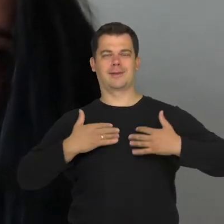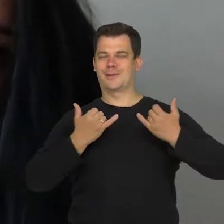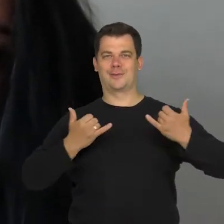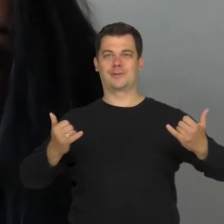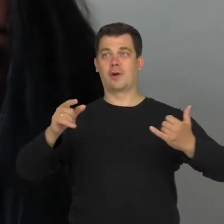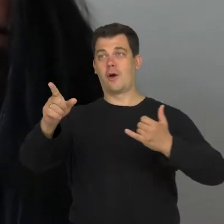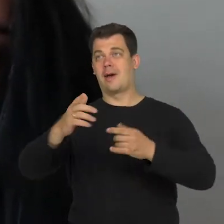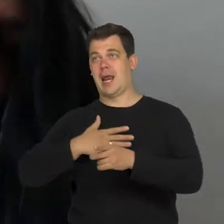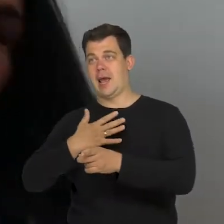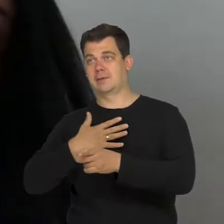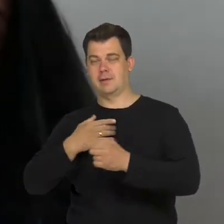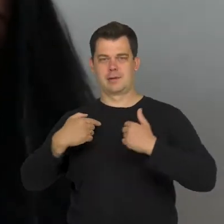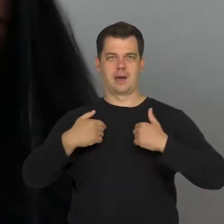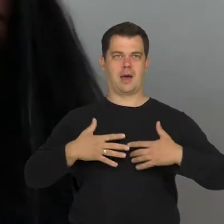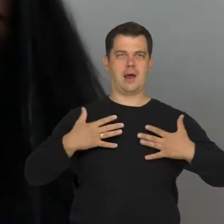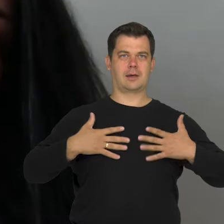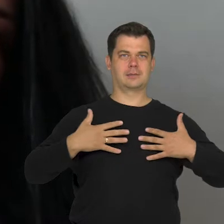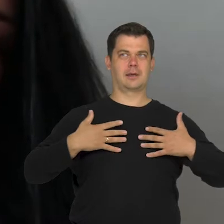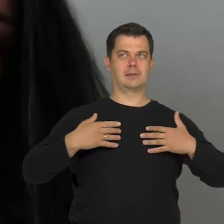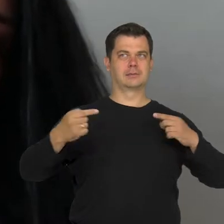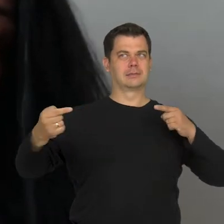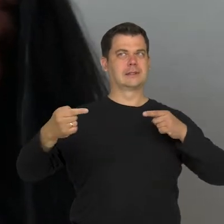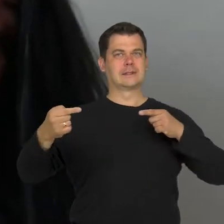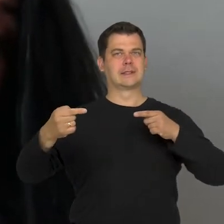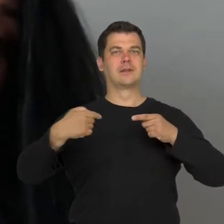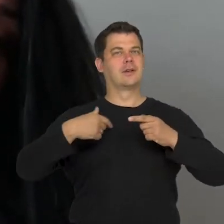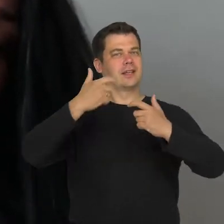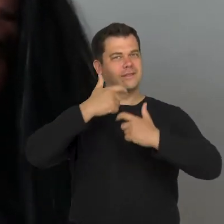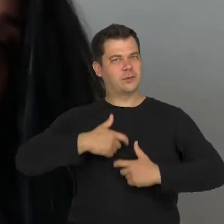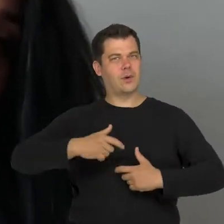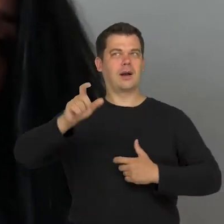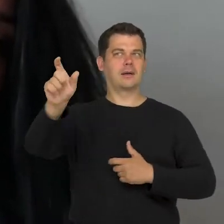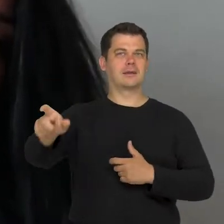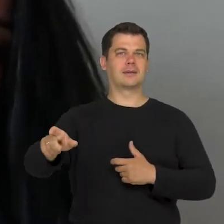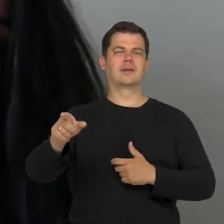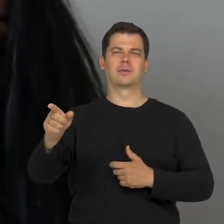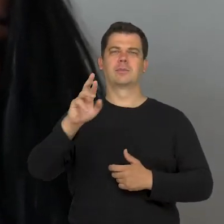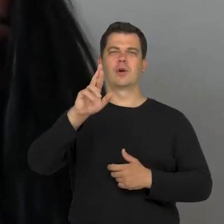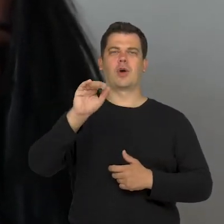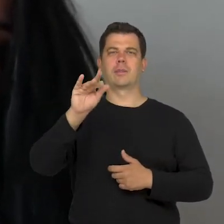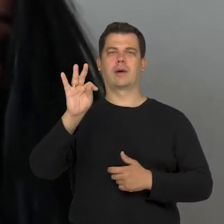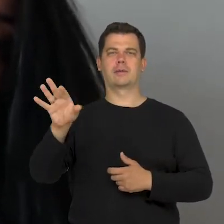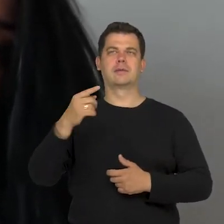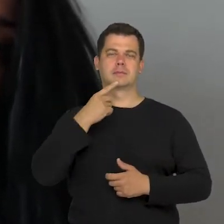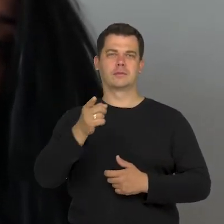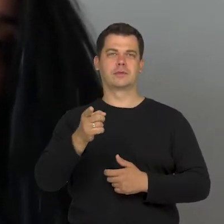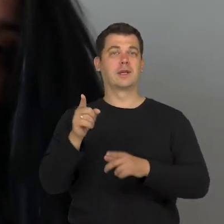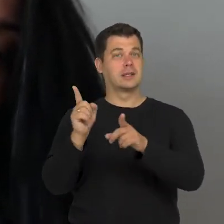and this is also a combination of our personal experience which Robert has mentioned. The idea that we all have internal images